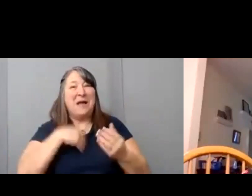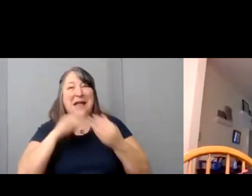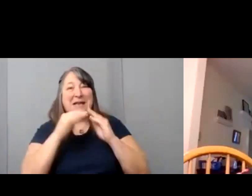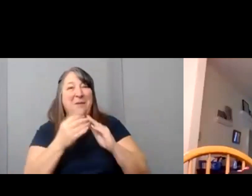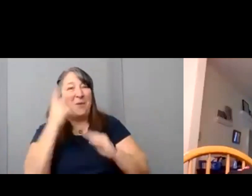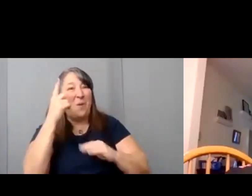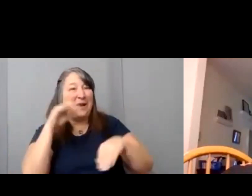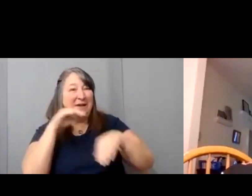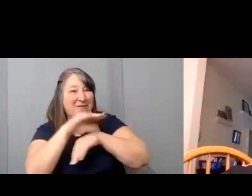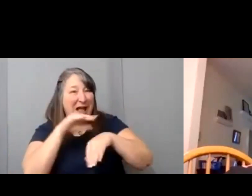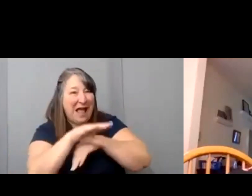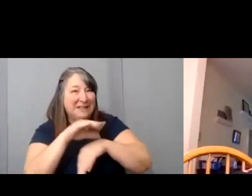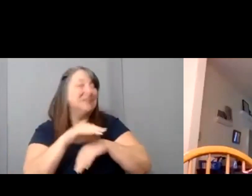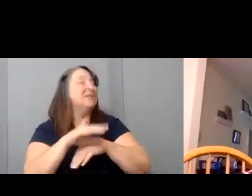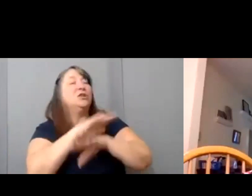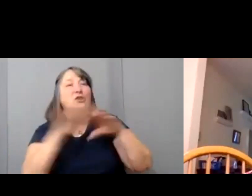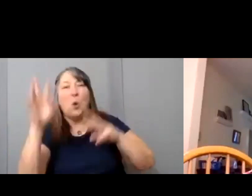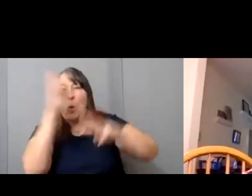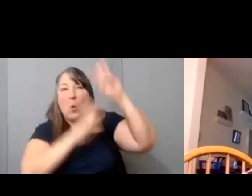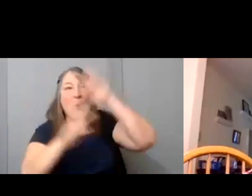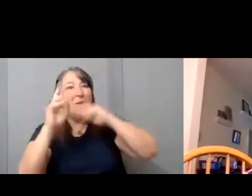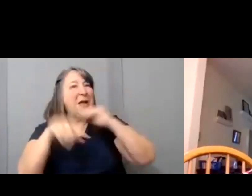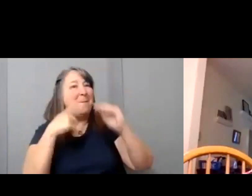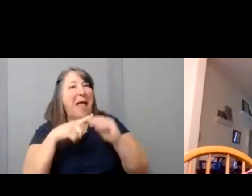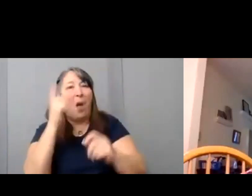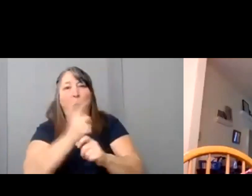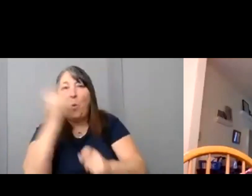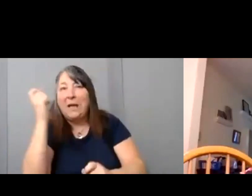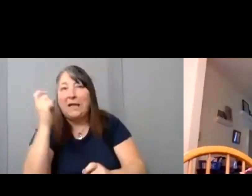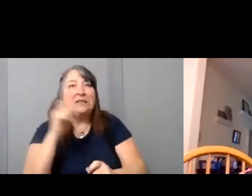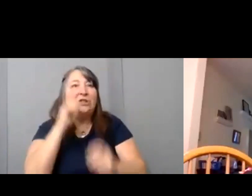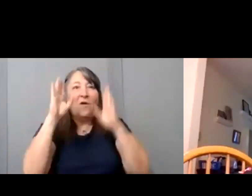don’t worry about winning and don't focus on winning.